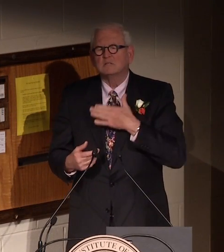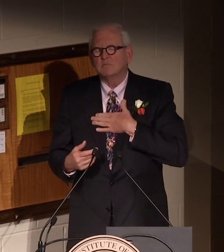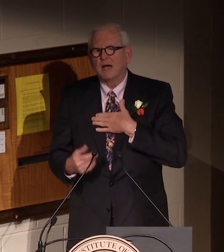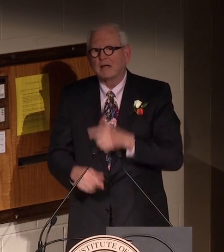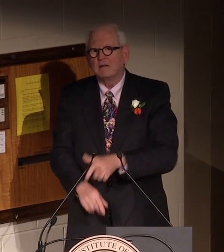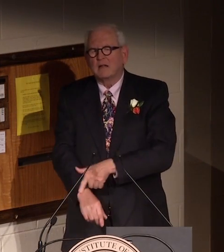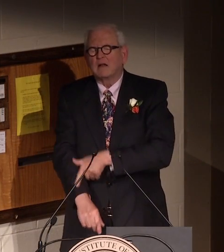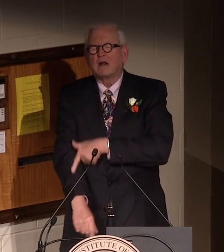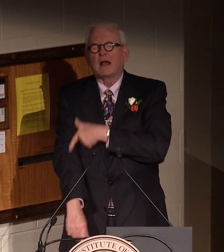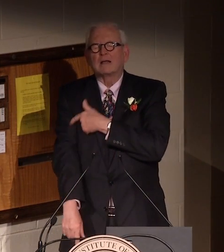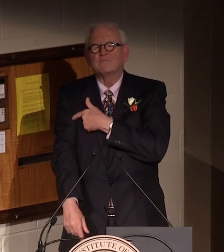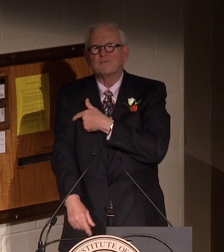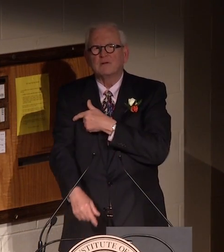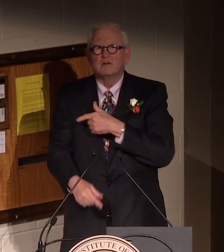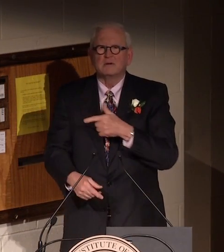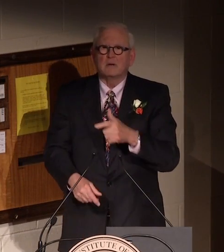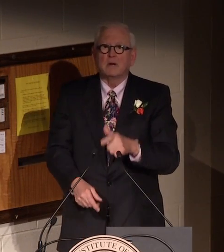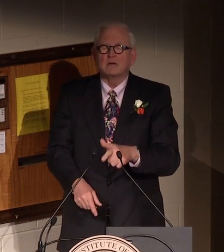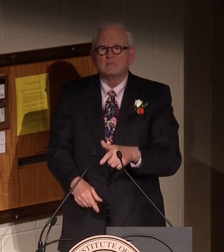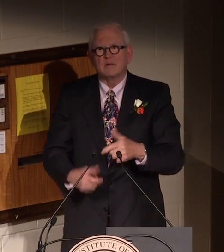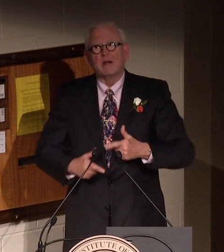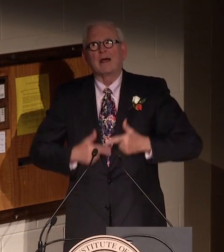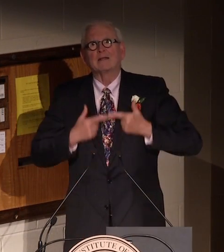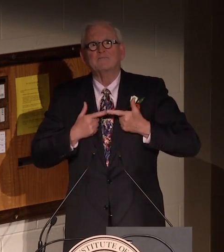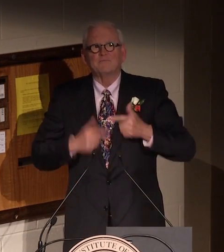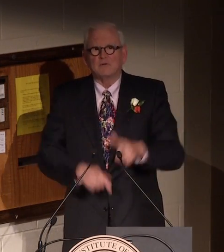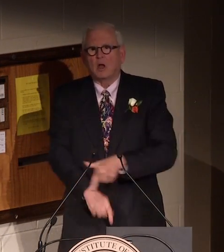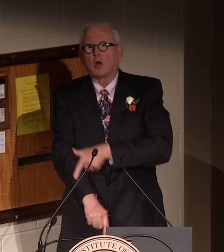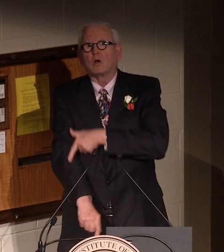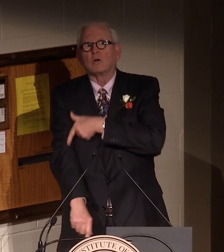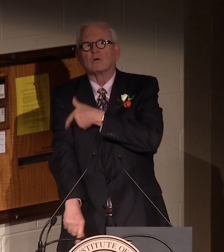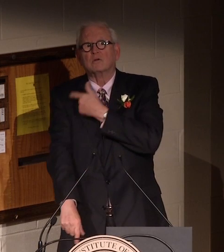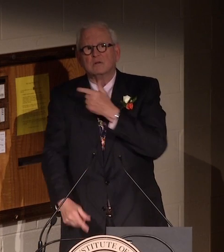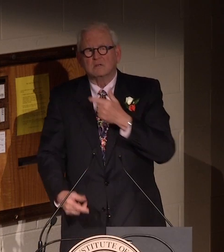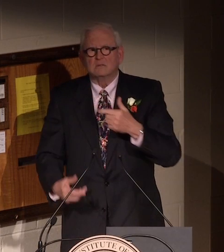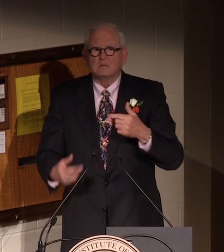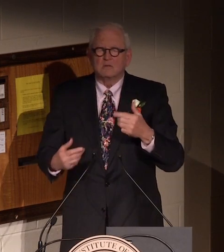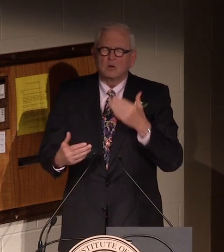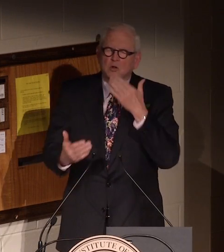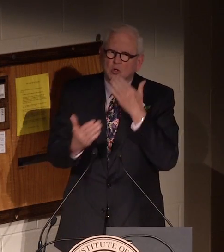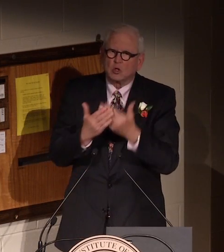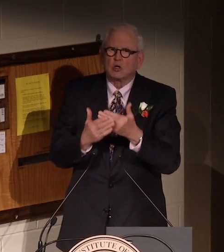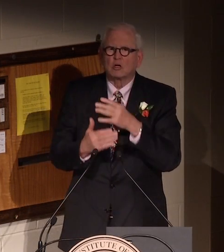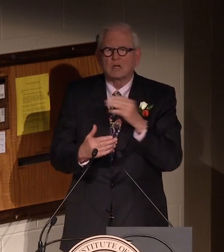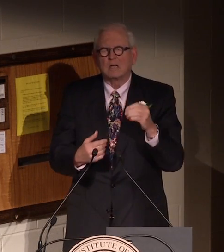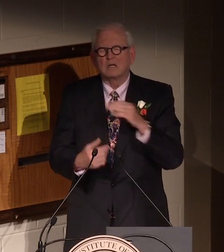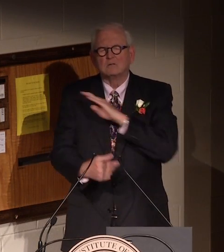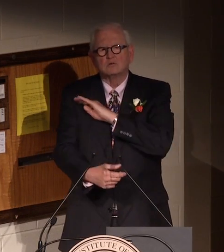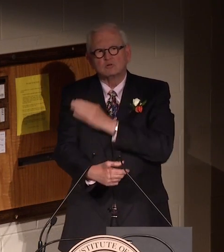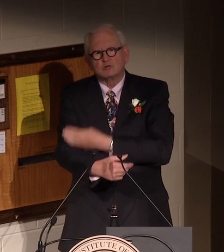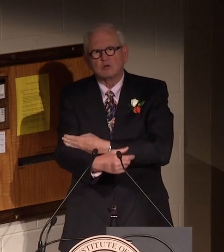Another person I'd like to thank is my life-long good and strong